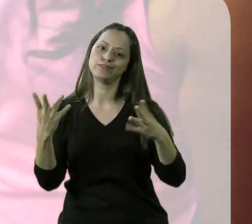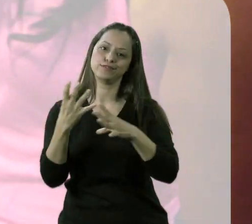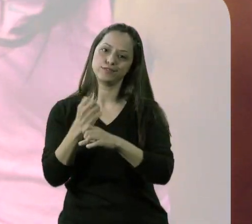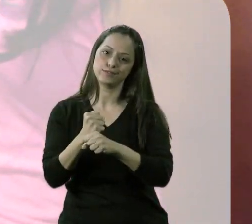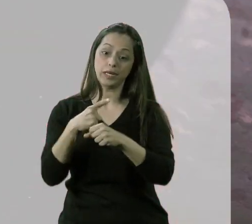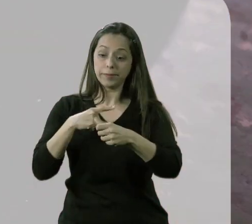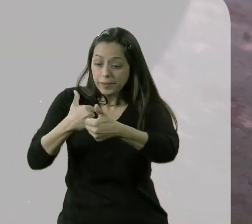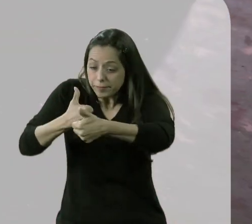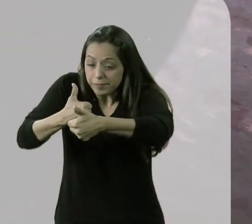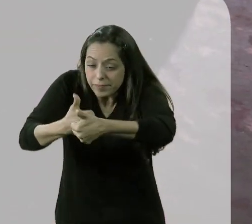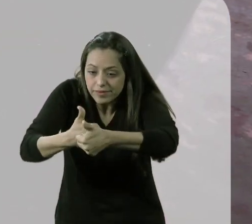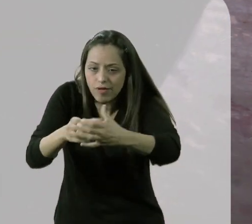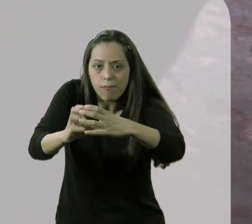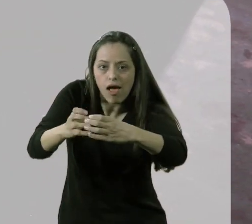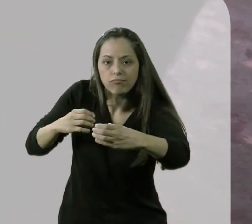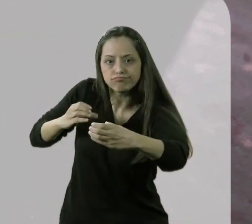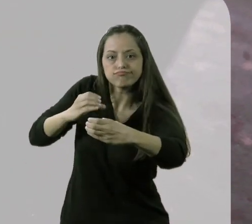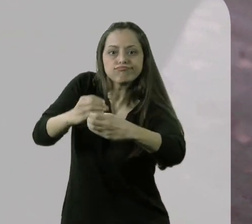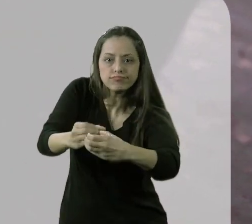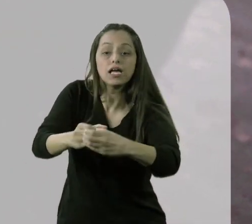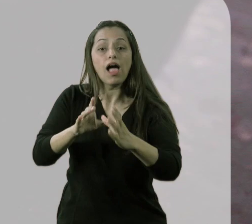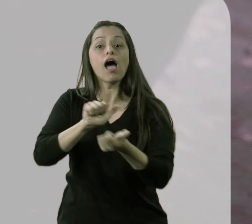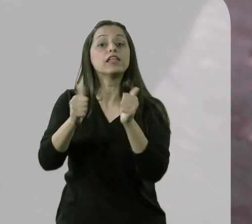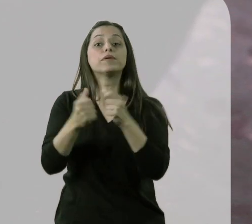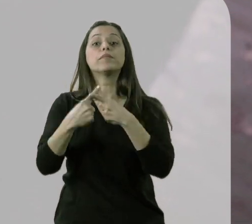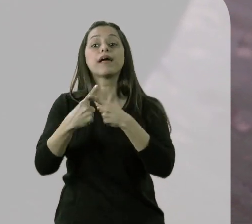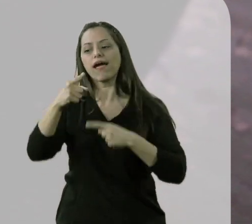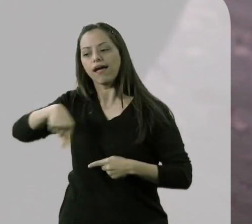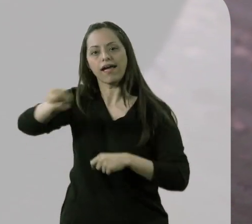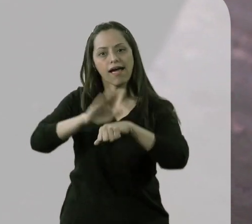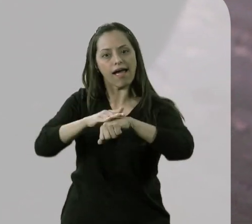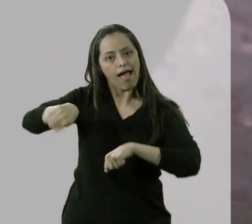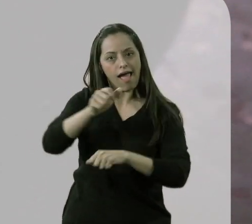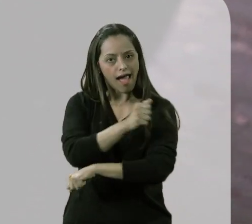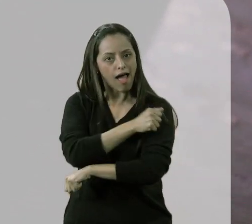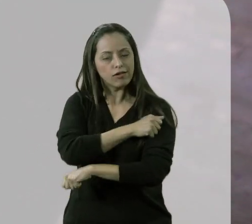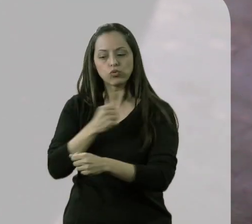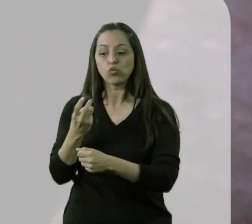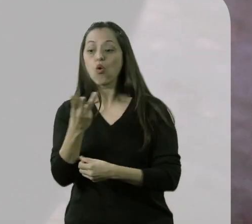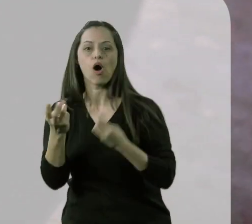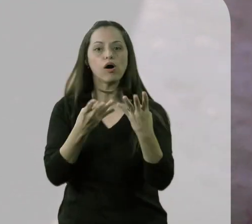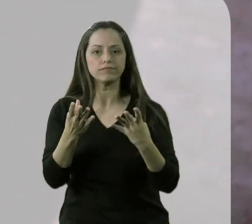because these are the balls that are closer to the white ball. We made this adjustment to make it easier for students to count the balls too.